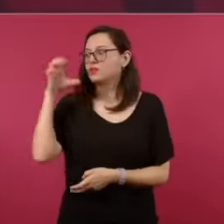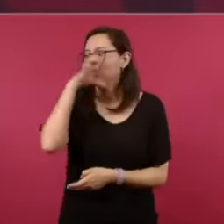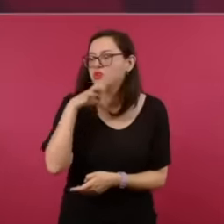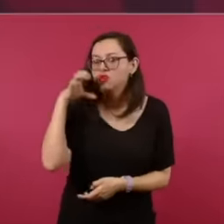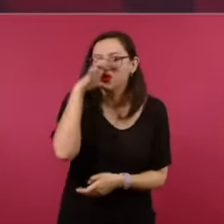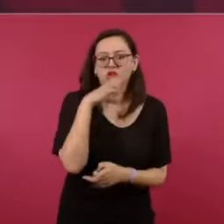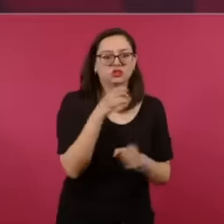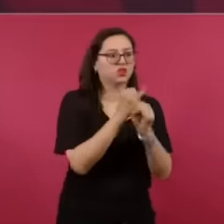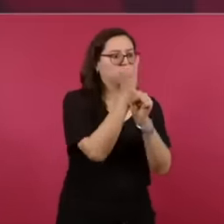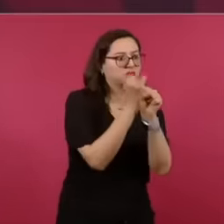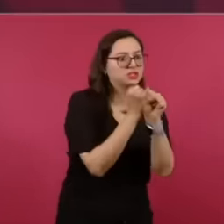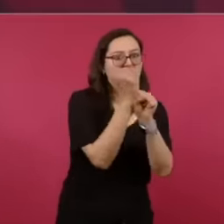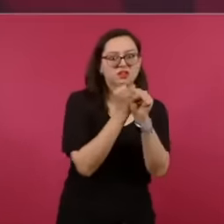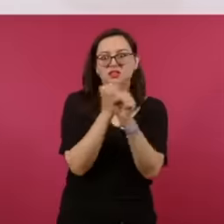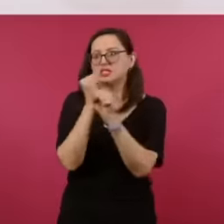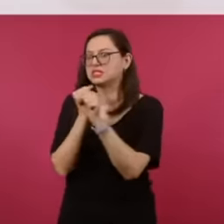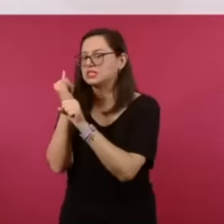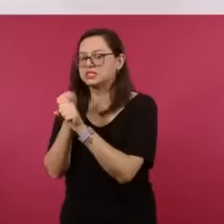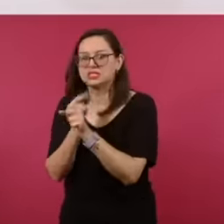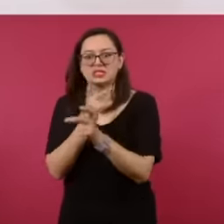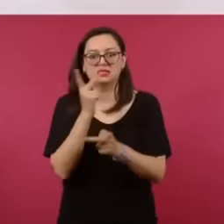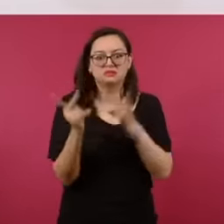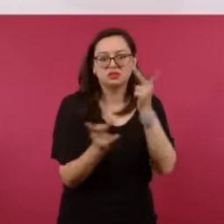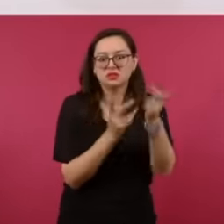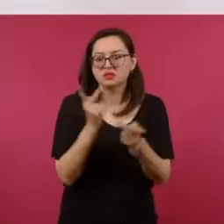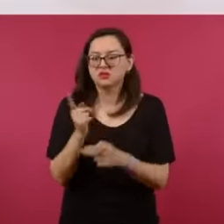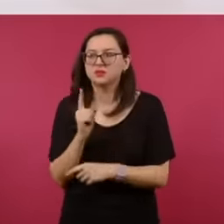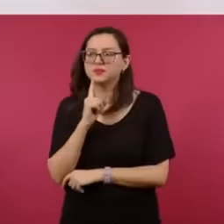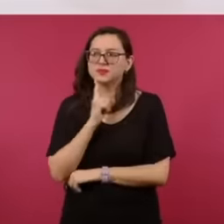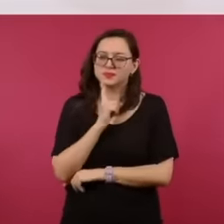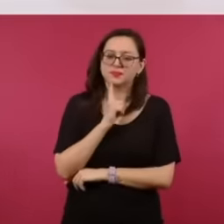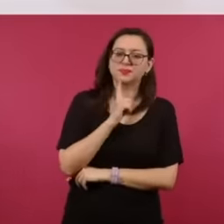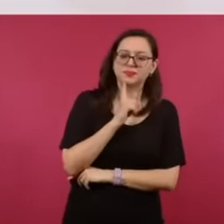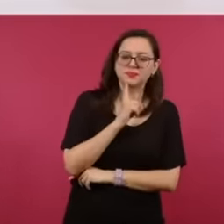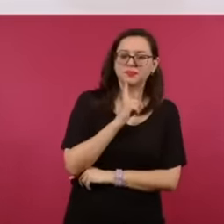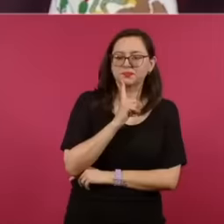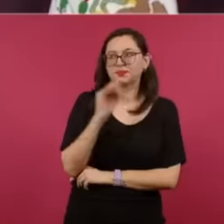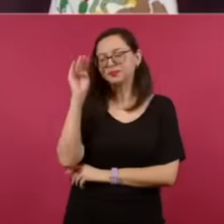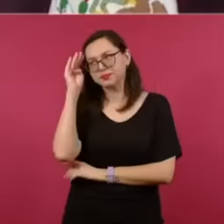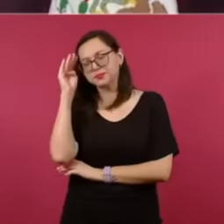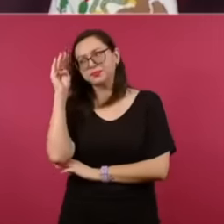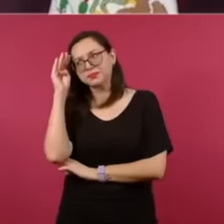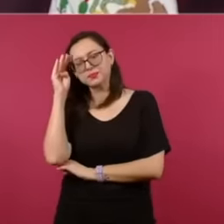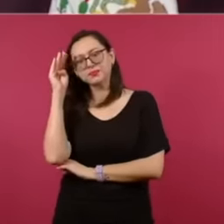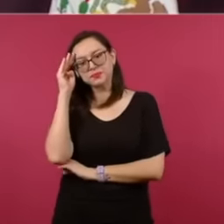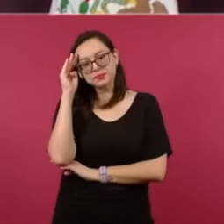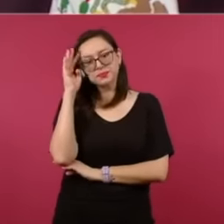they are asking, asking, asking, they remain silent, one thinks that they are not